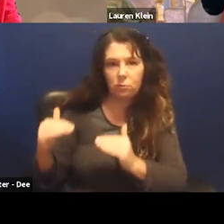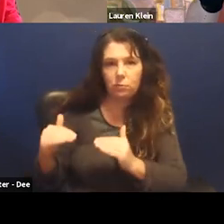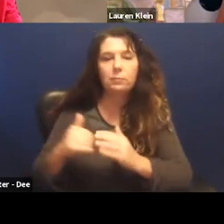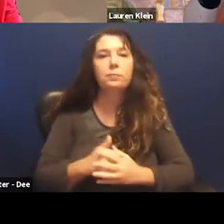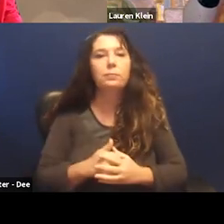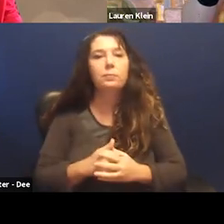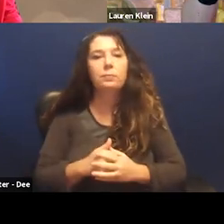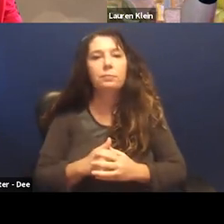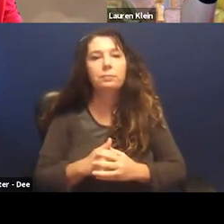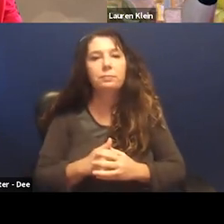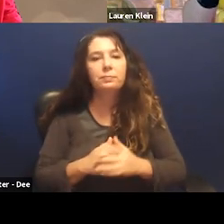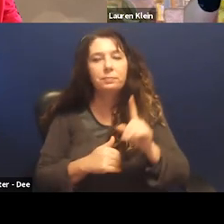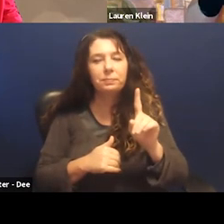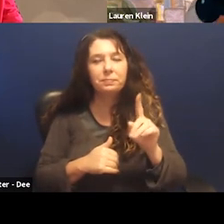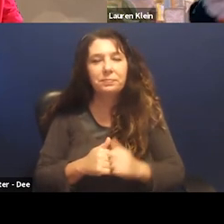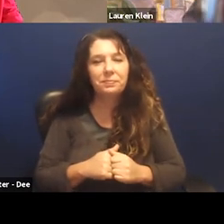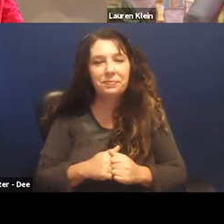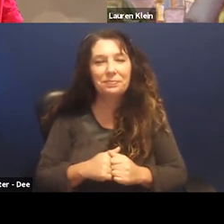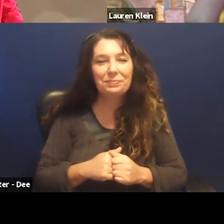Lost my fly.